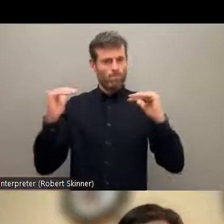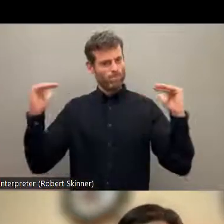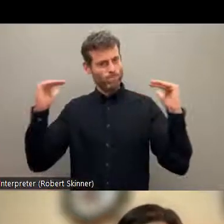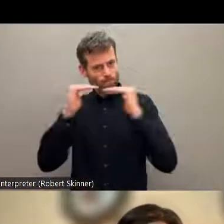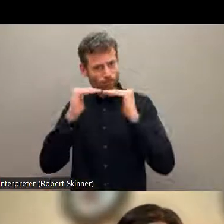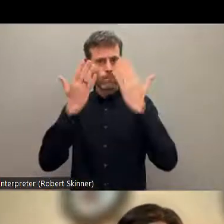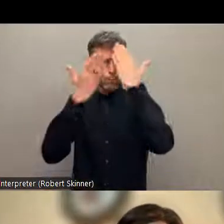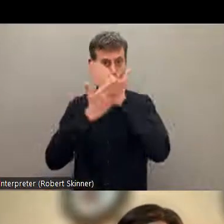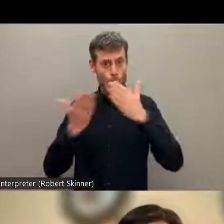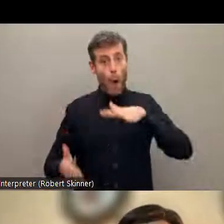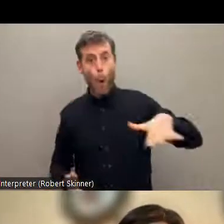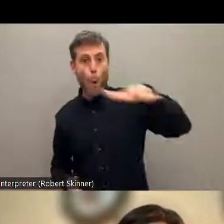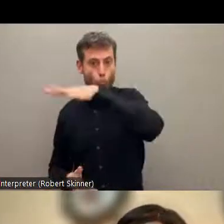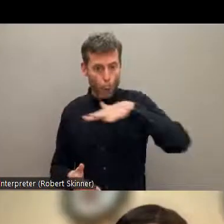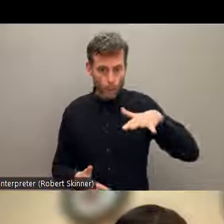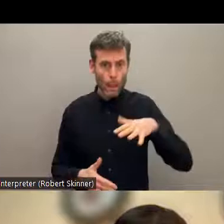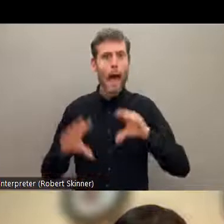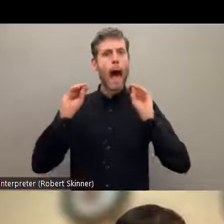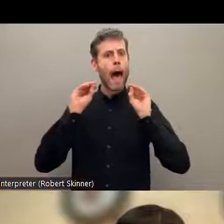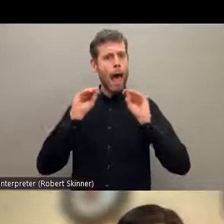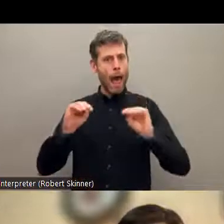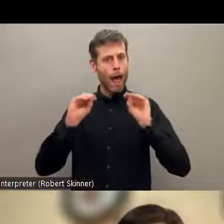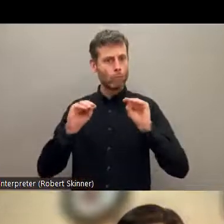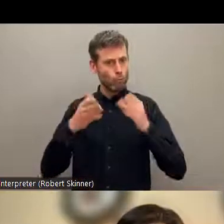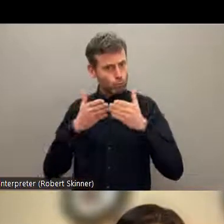women with disabilities, conflict and humanitarian